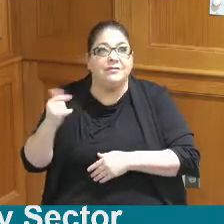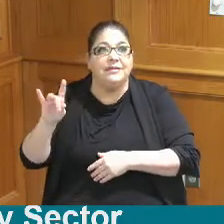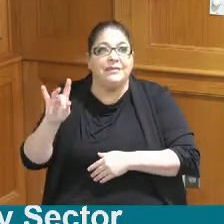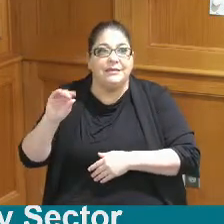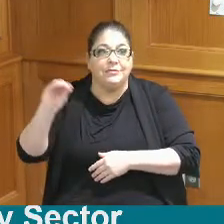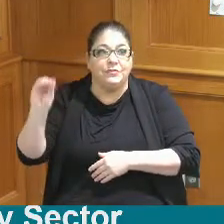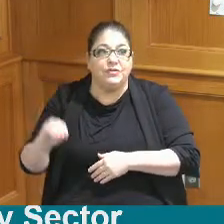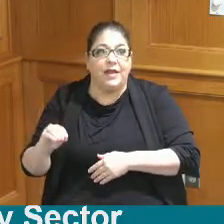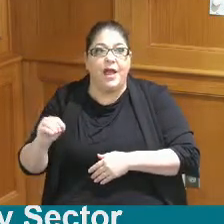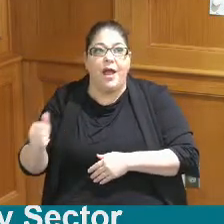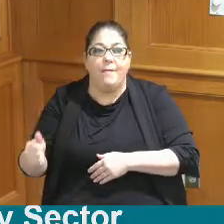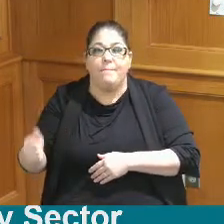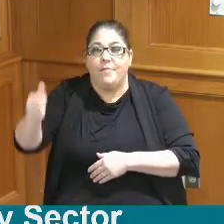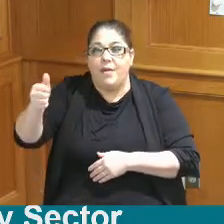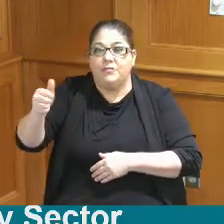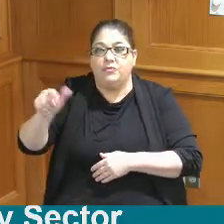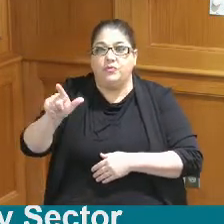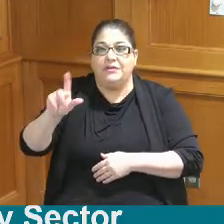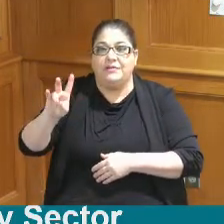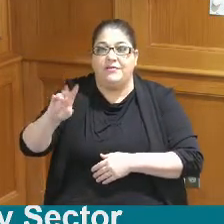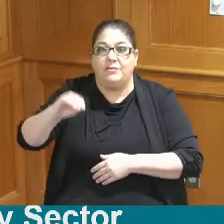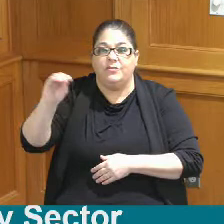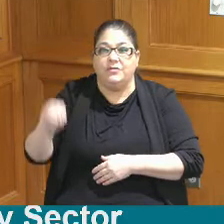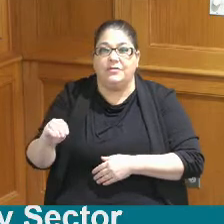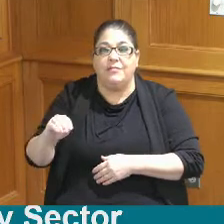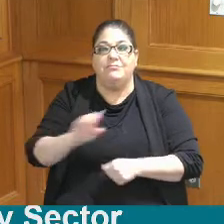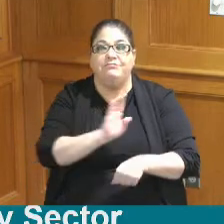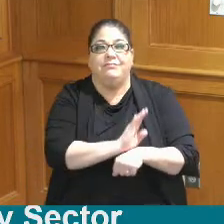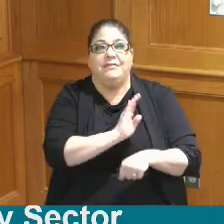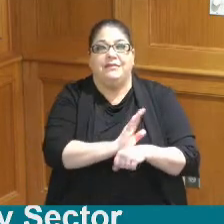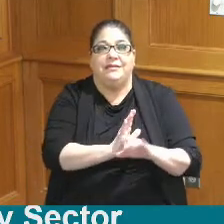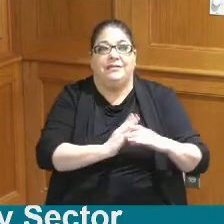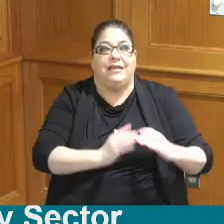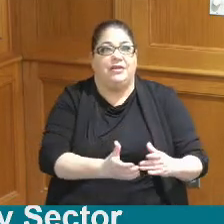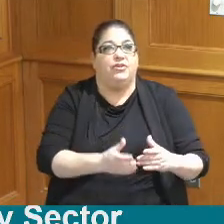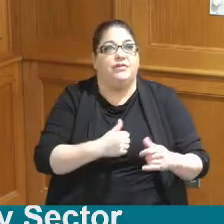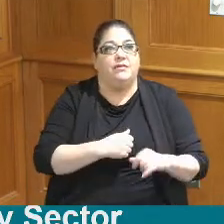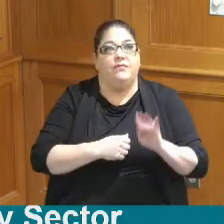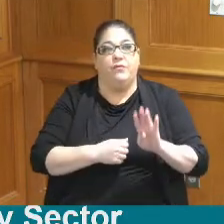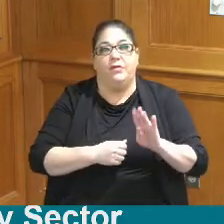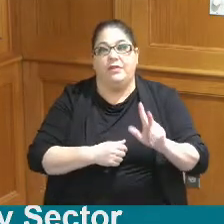up to 27 and the commercial sector has about 43 and we're hoping to push that up to 50.